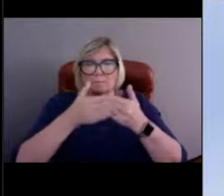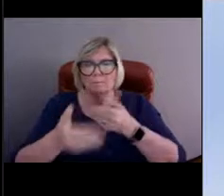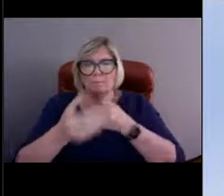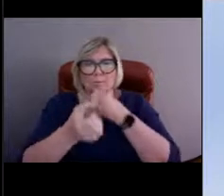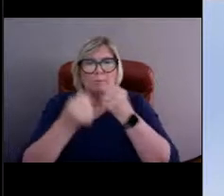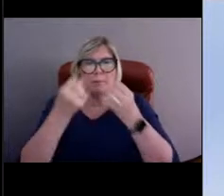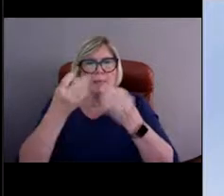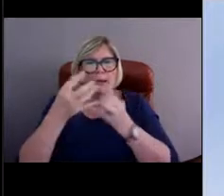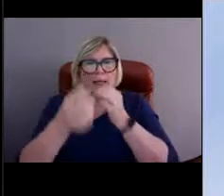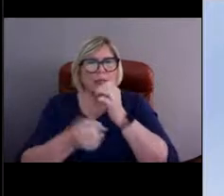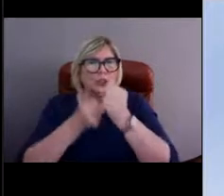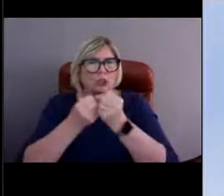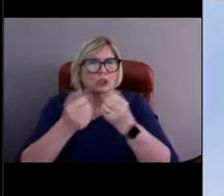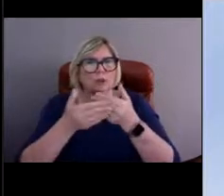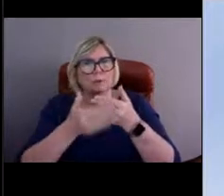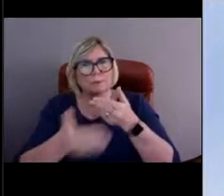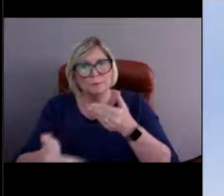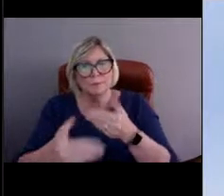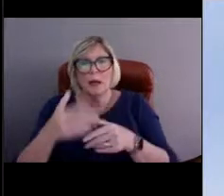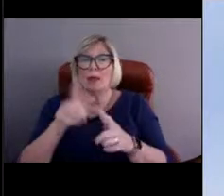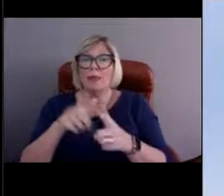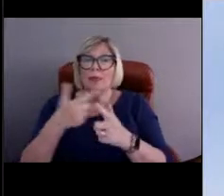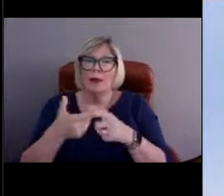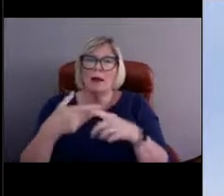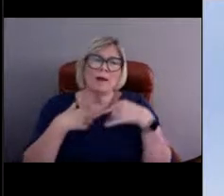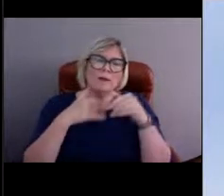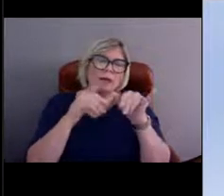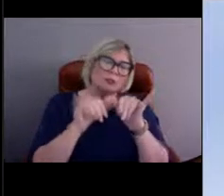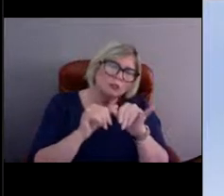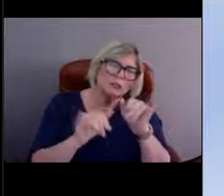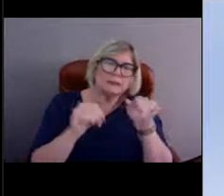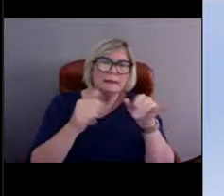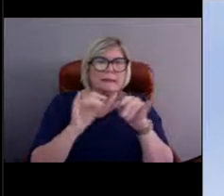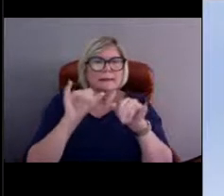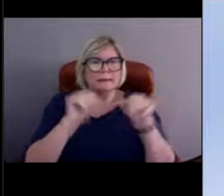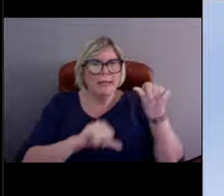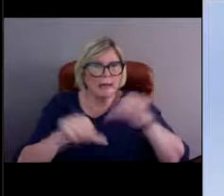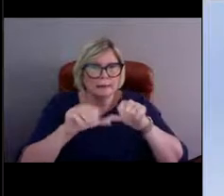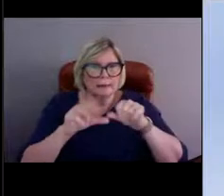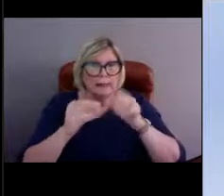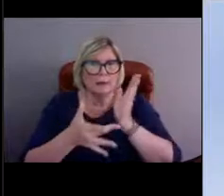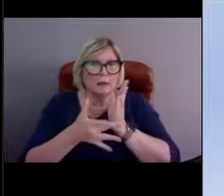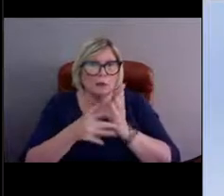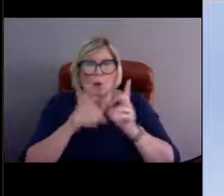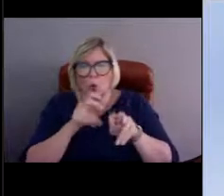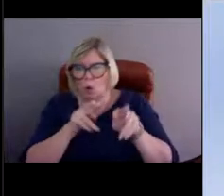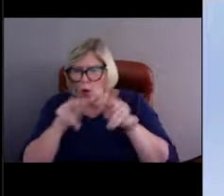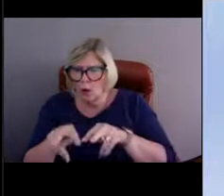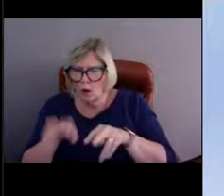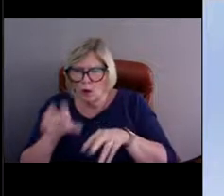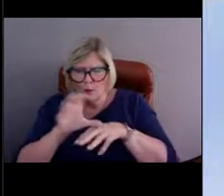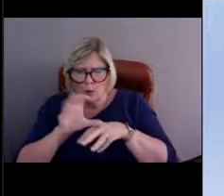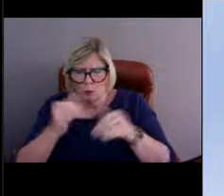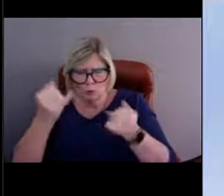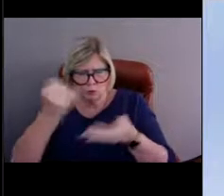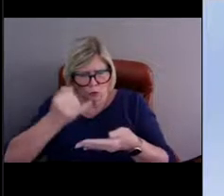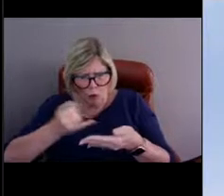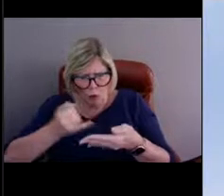And then we have in here in the scientists and technicians that go back to those computer drawings, and maybe something didn't work as well as we thought